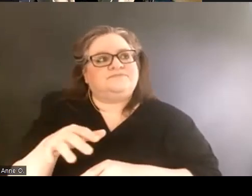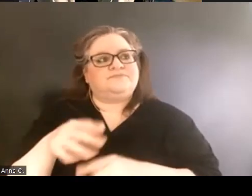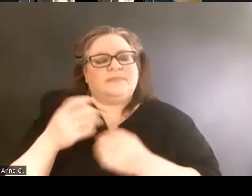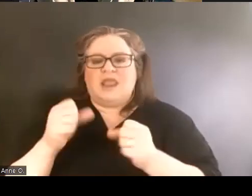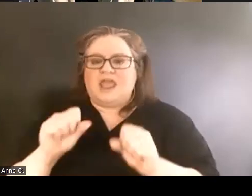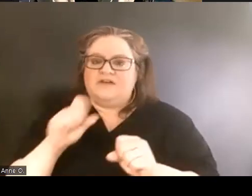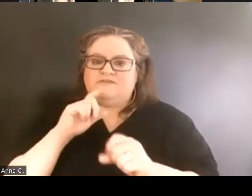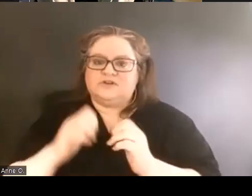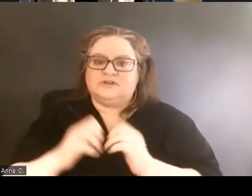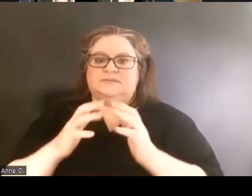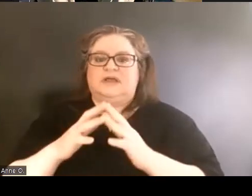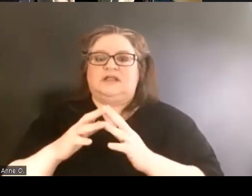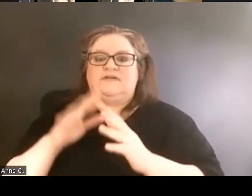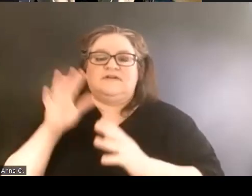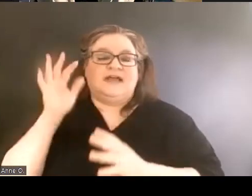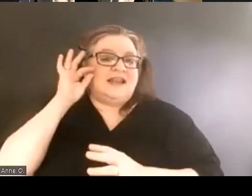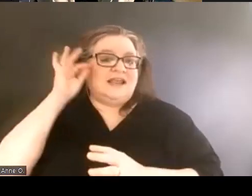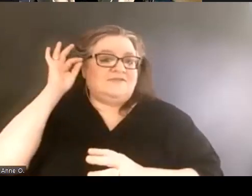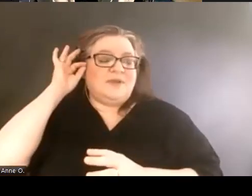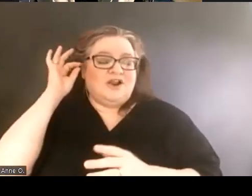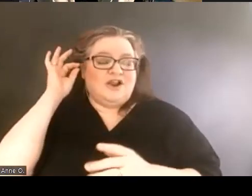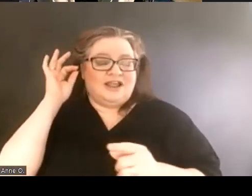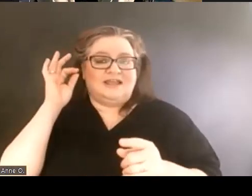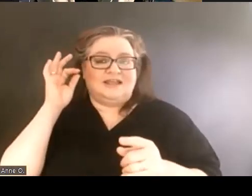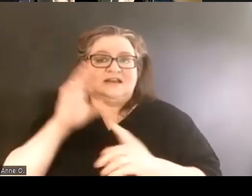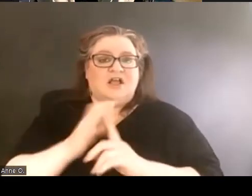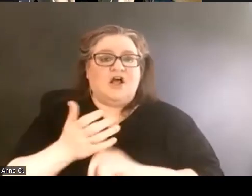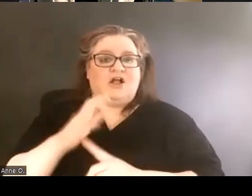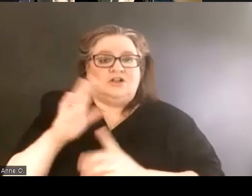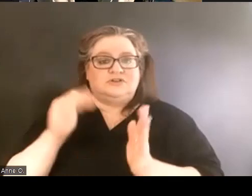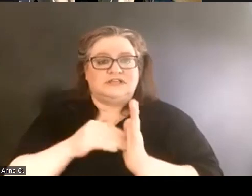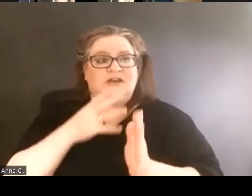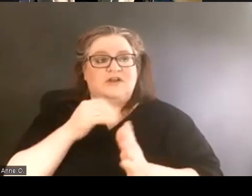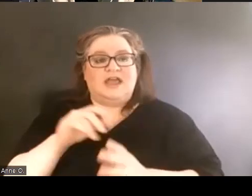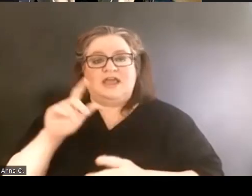a Native American cultural center and a Latinx cultural center,